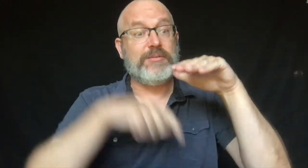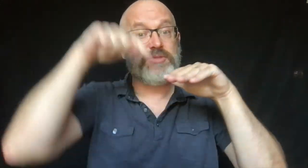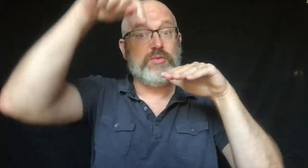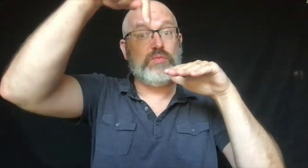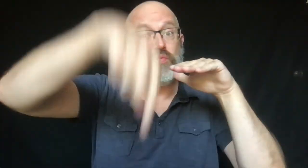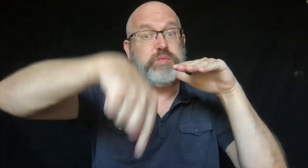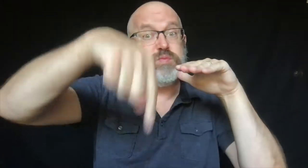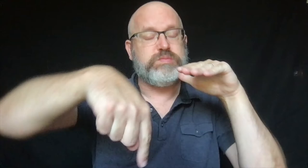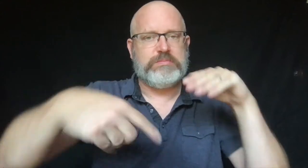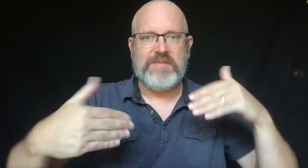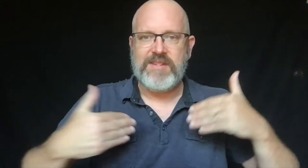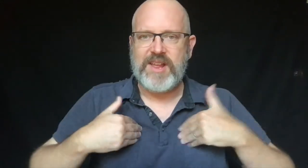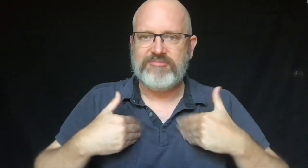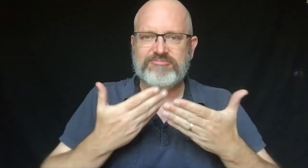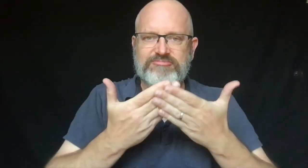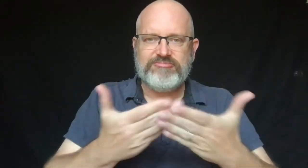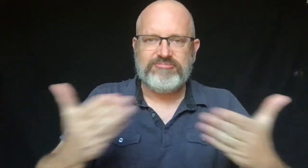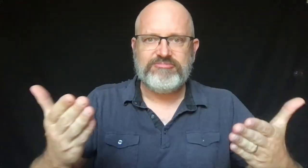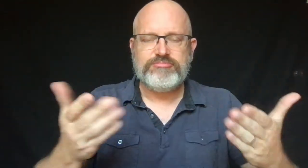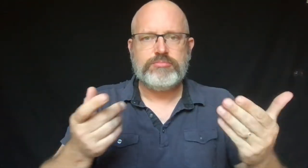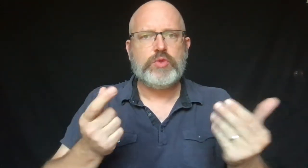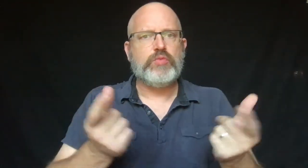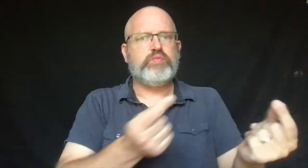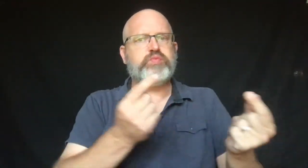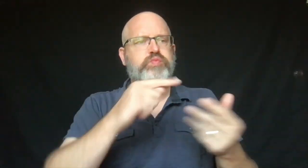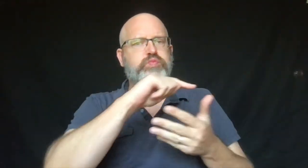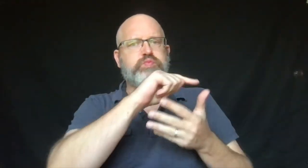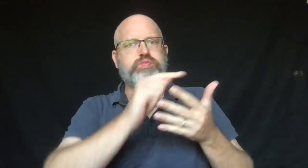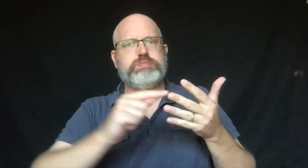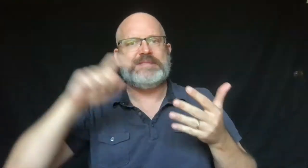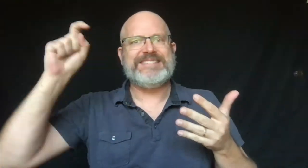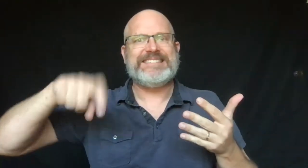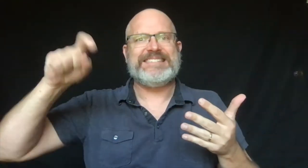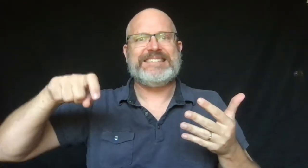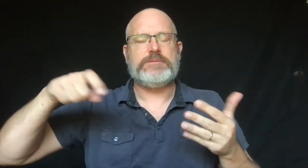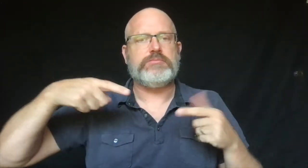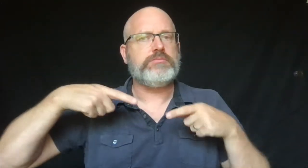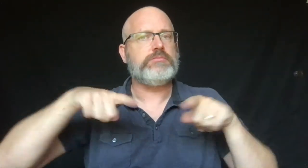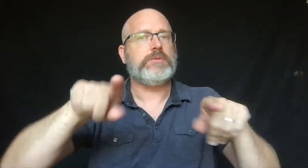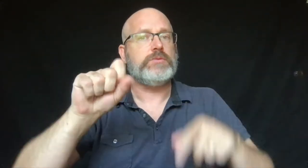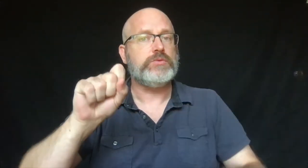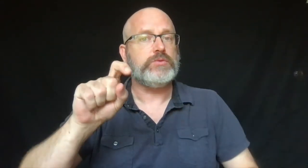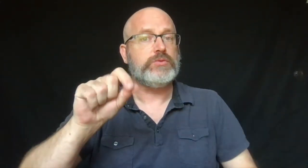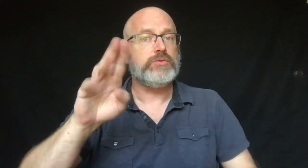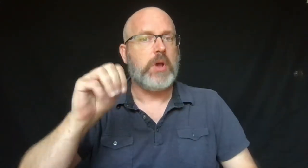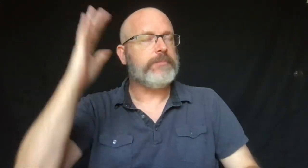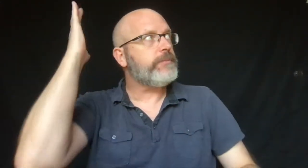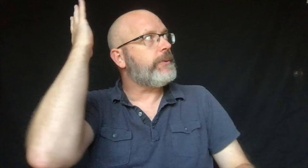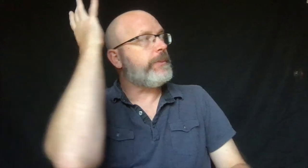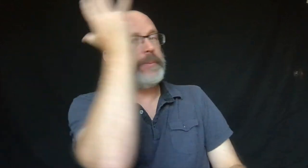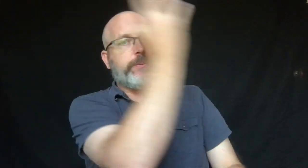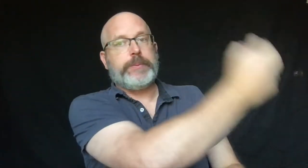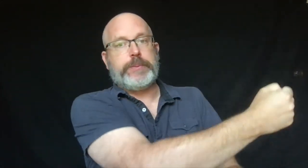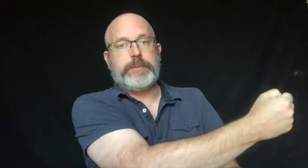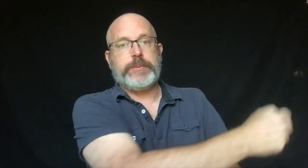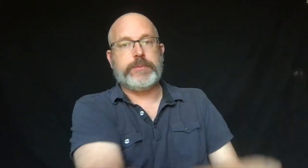They would go to the basement where they had supplies to wait out the storm.